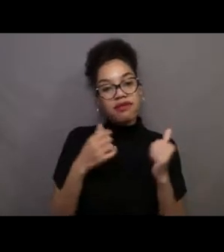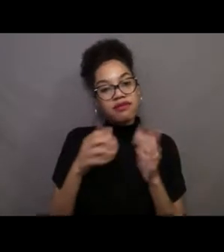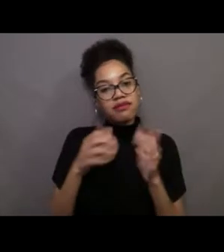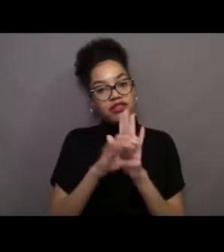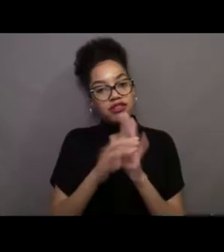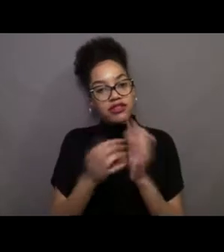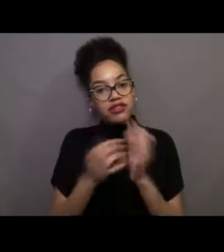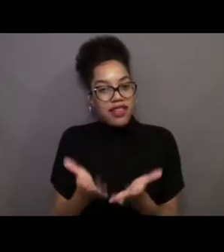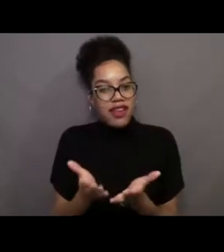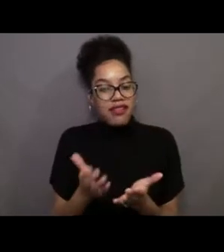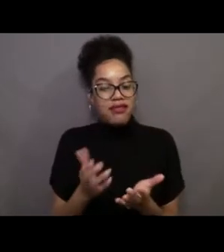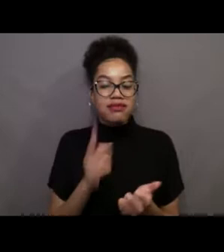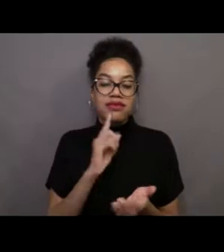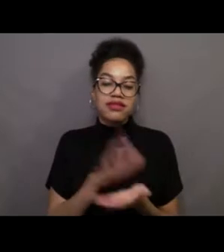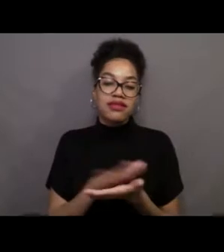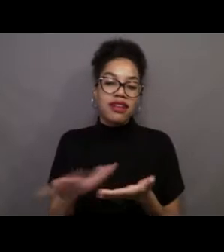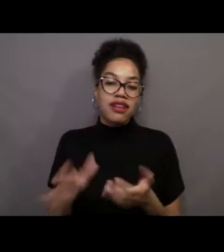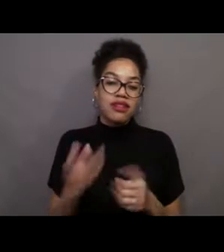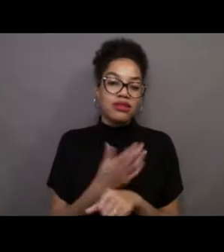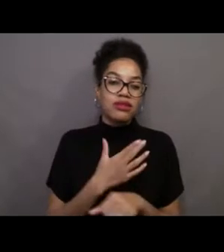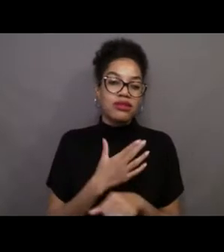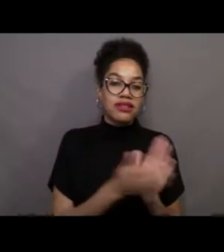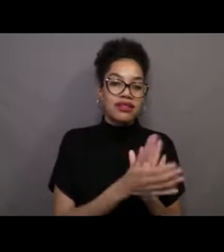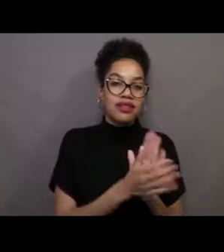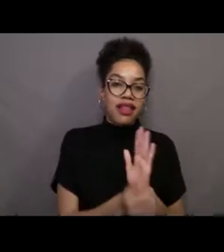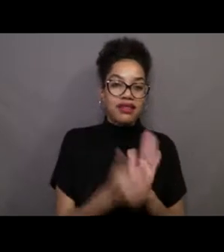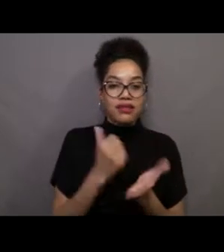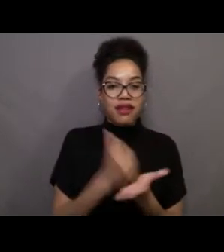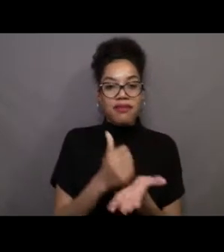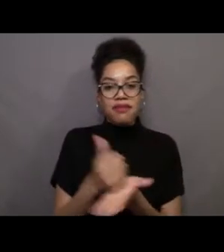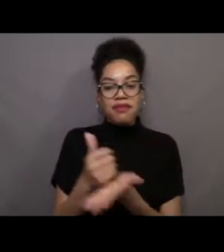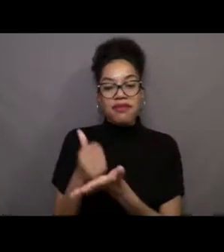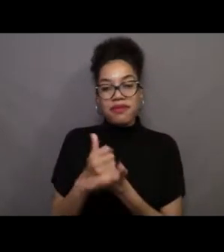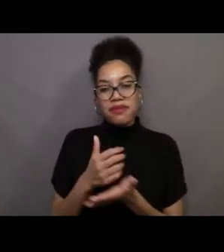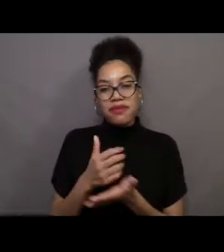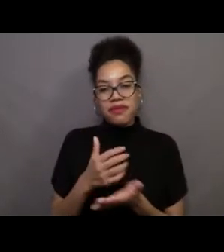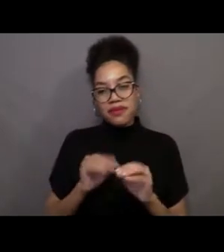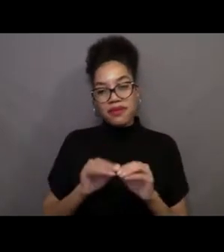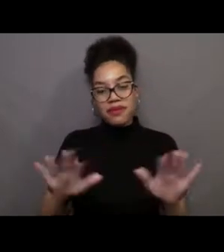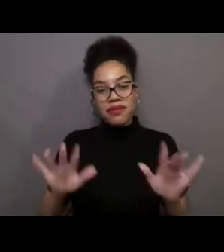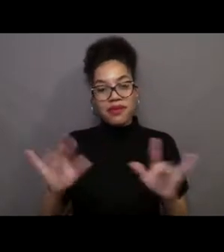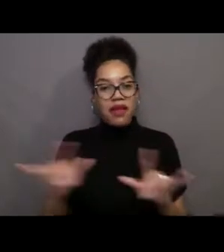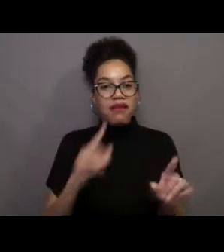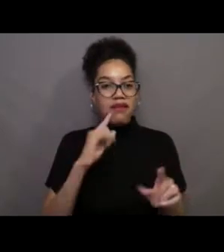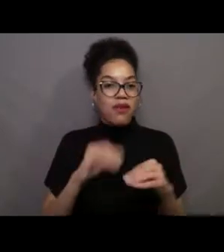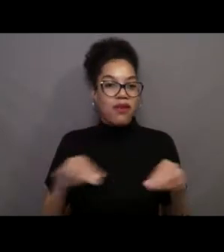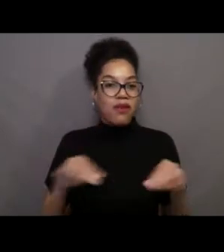to help spread the love for oceans and educate others. Well thanks for that, Nick.